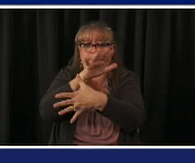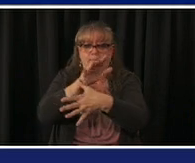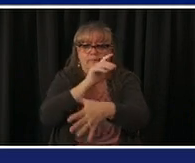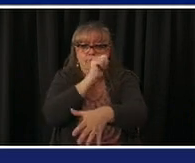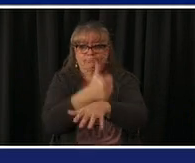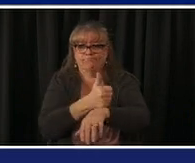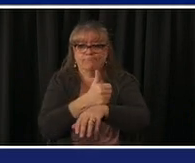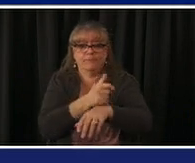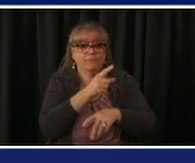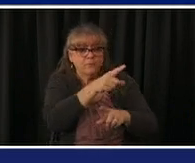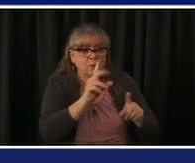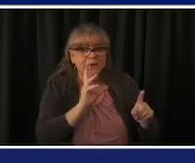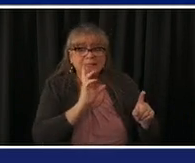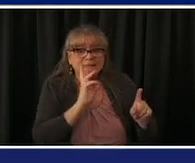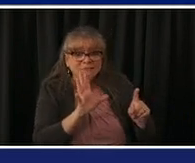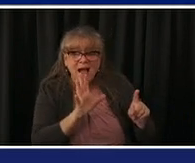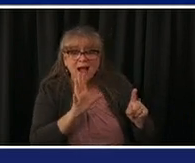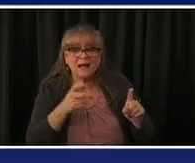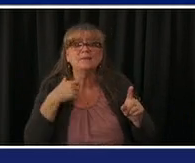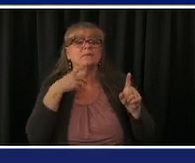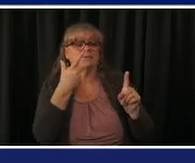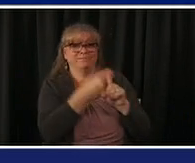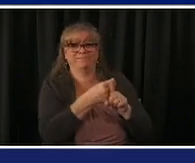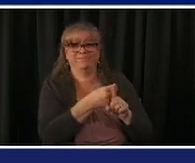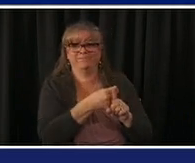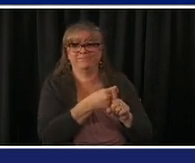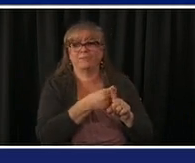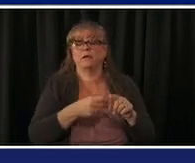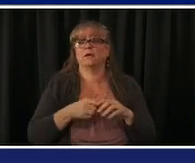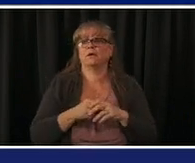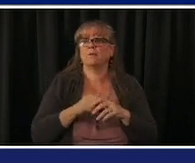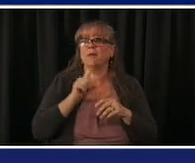sure that you get that and we encourage our providers to prioritize our most vulnerable